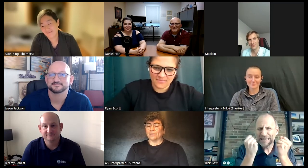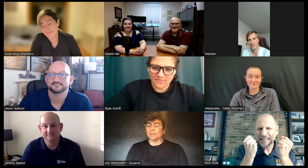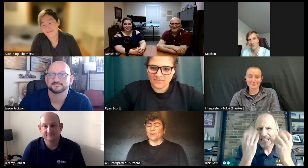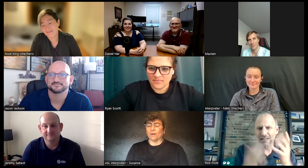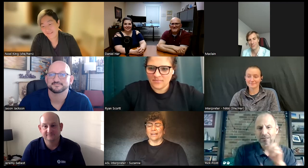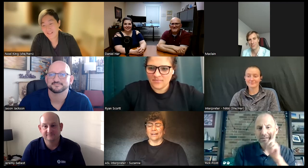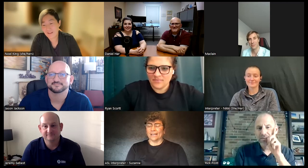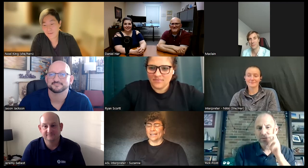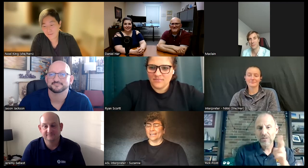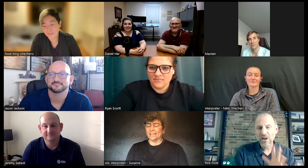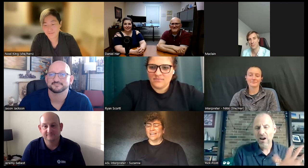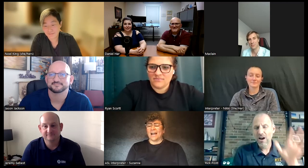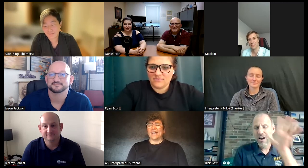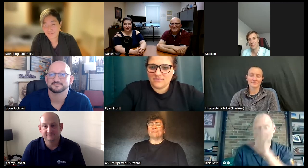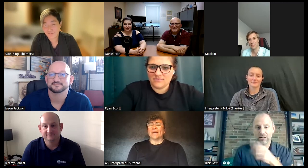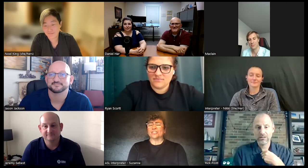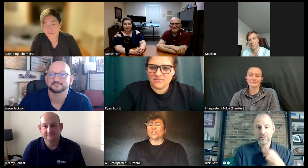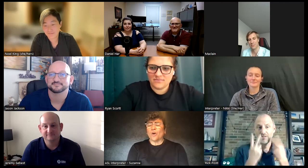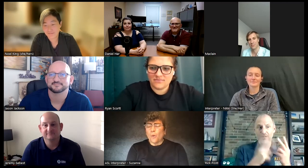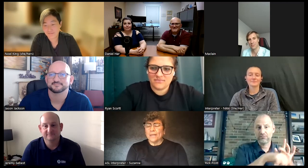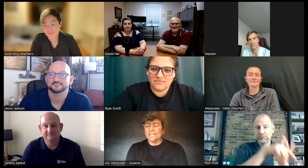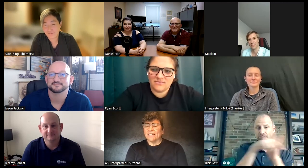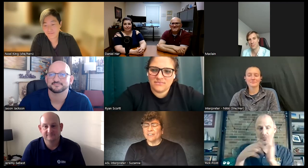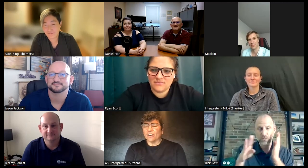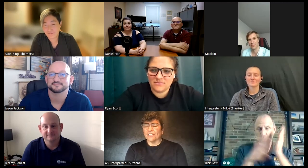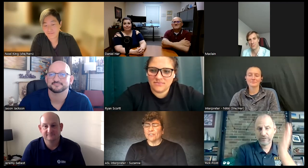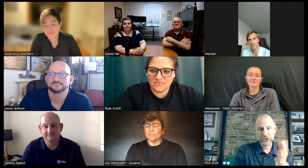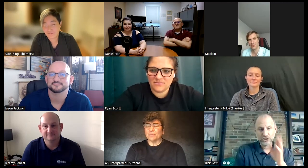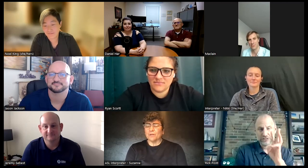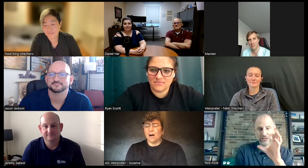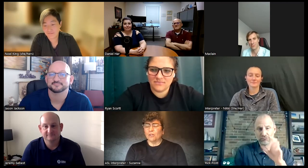going to be going again I have met so many deaf and hard of hearing people all